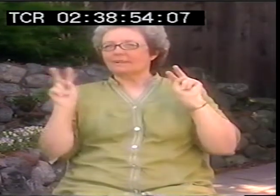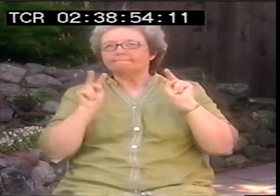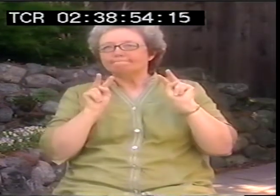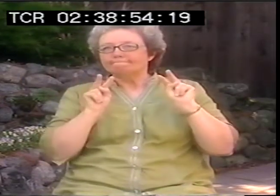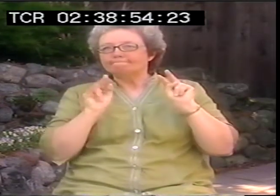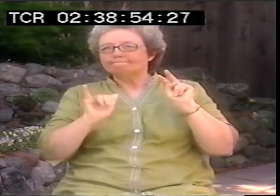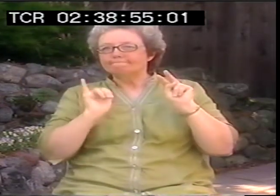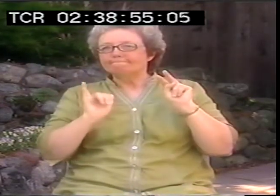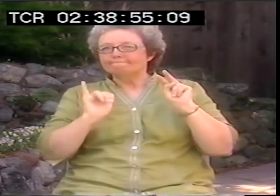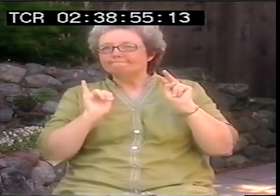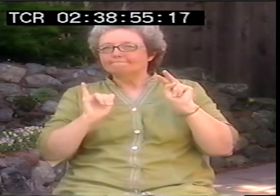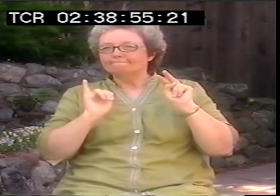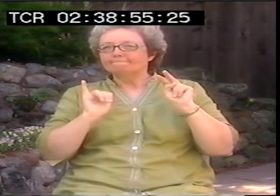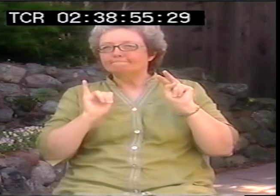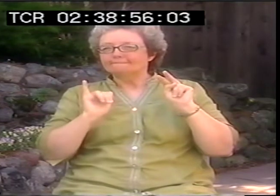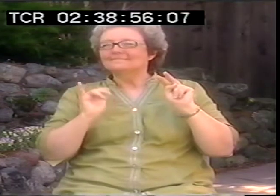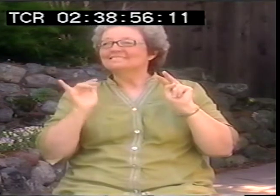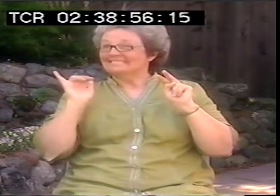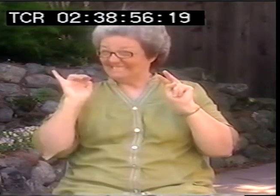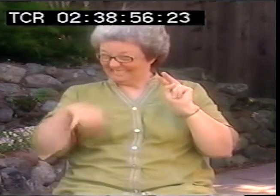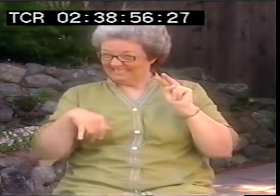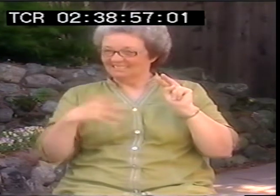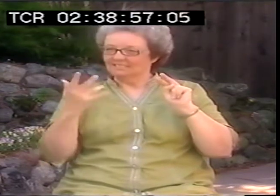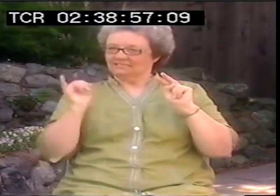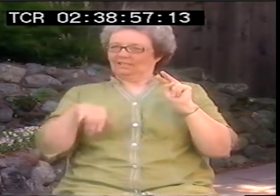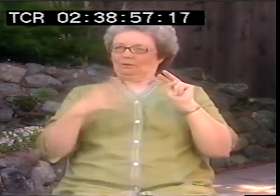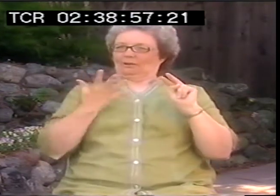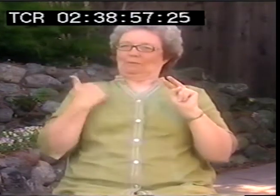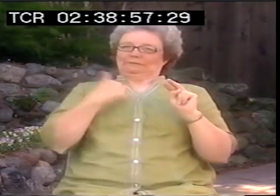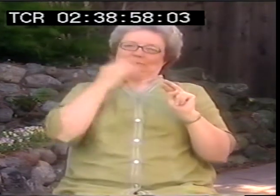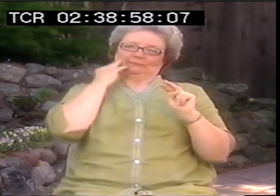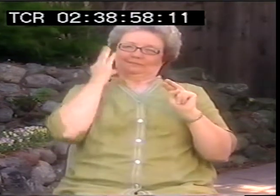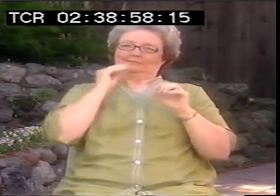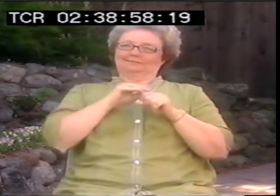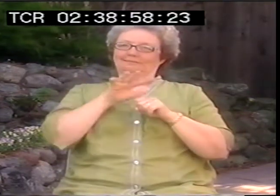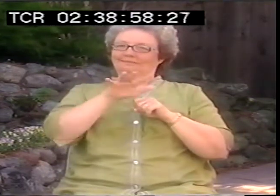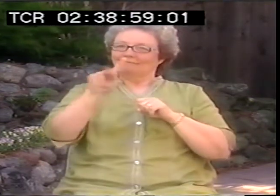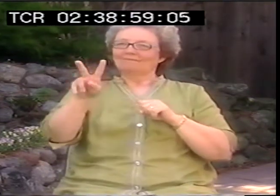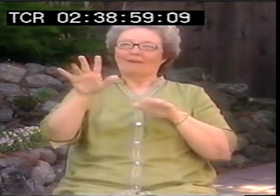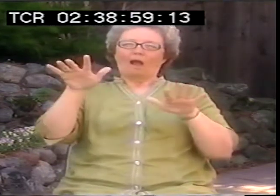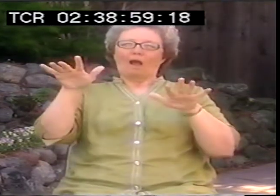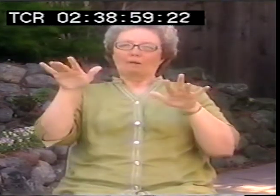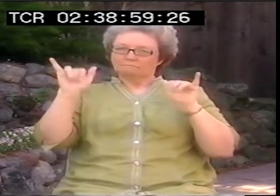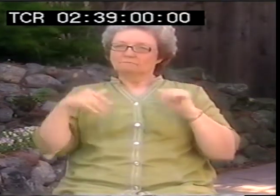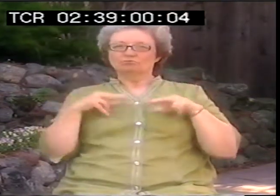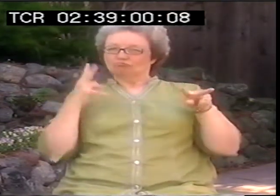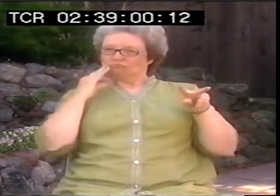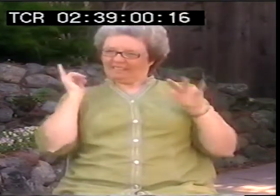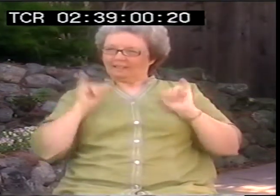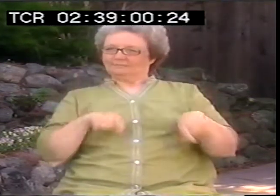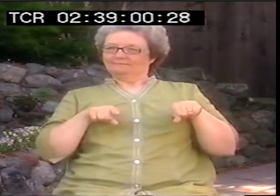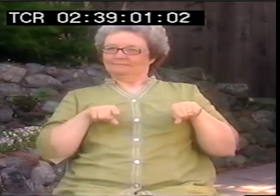somebody could write it down. That's what we've been experienced, with TV, with movies, that's what we went through.